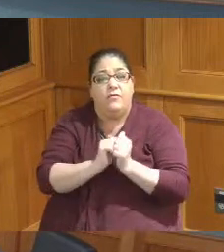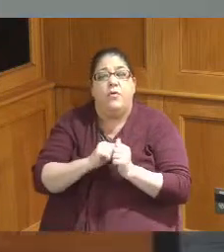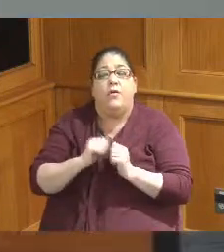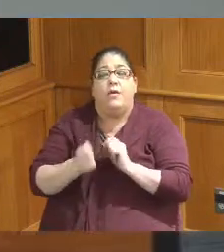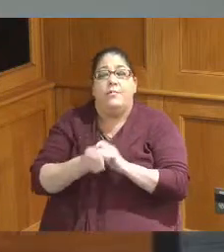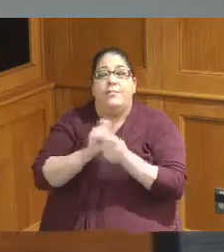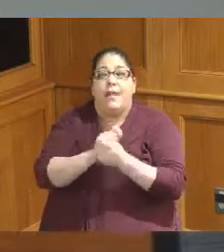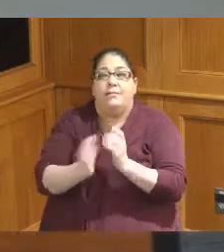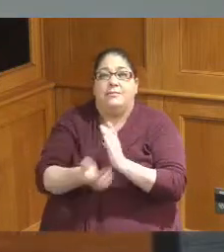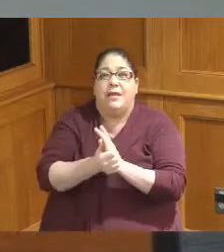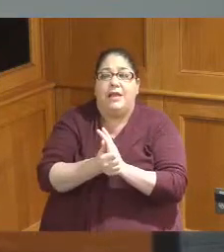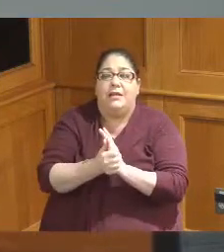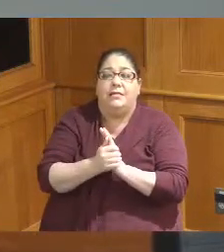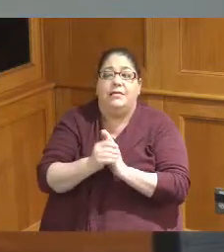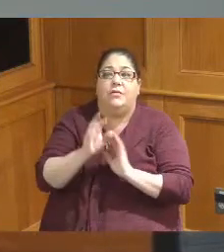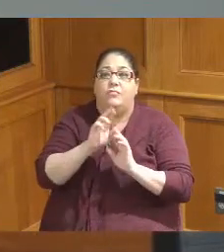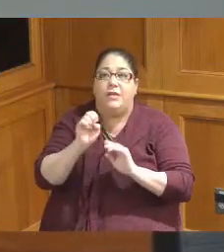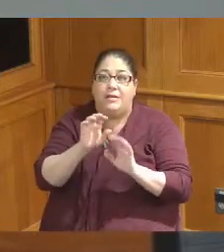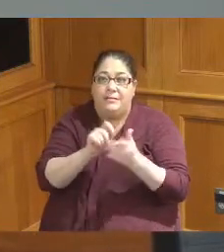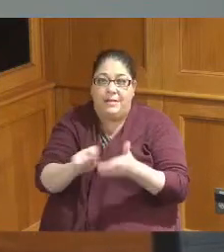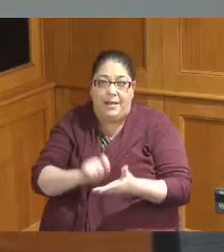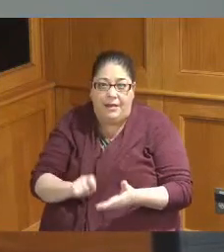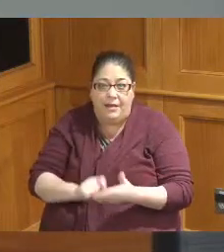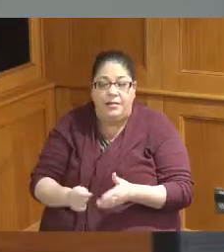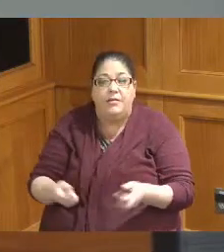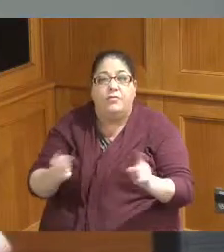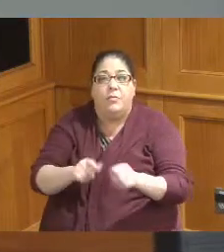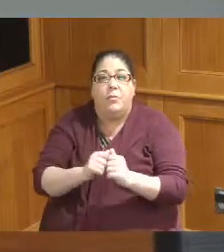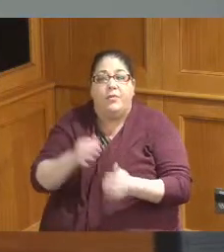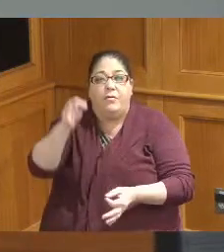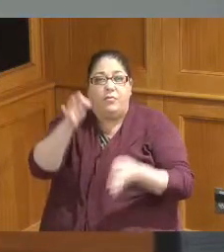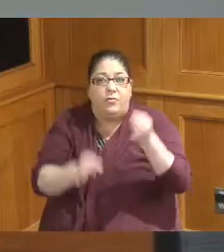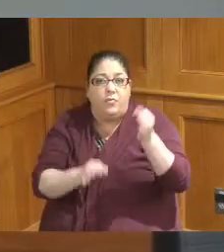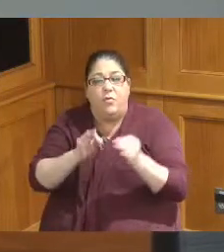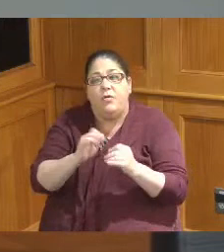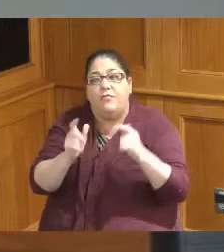and restated agreement with the Port of Greater Cincinnati and the Convention Facilities Authority